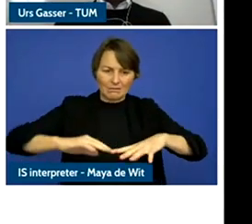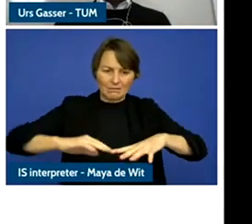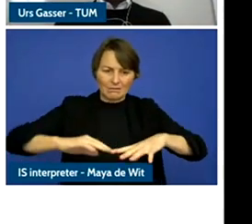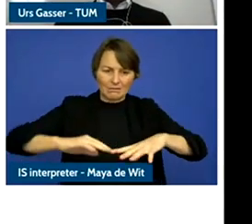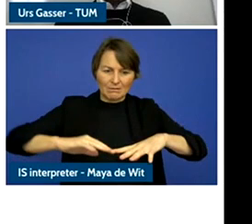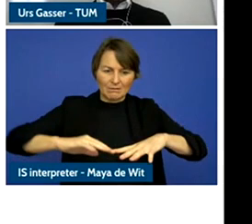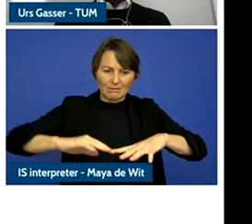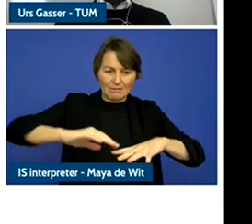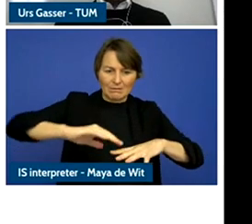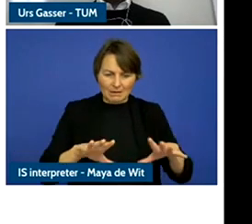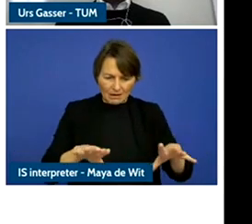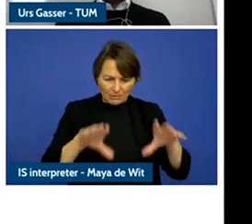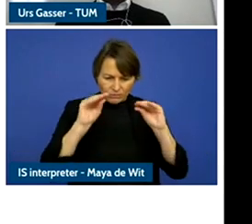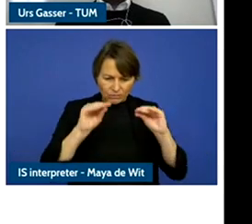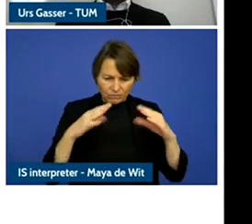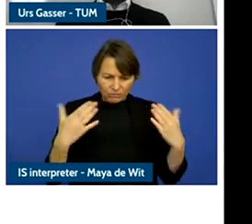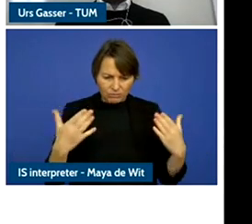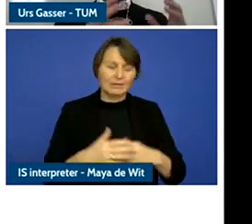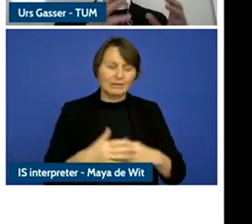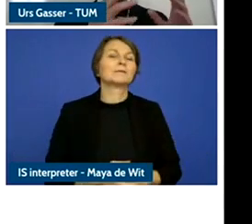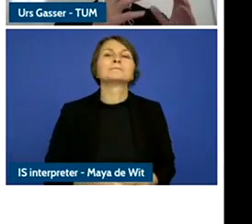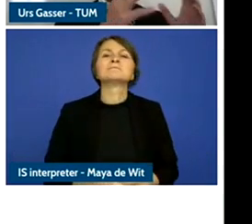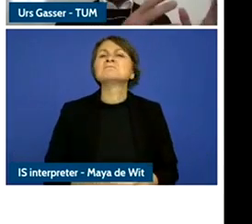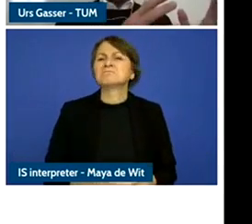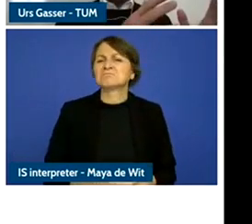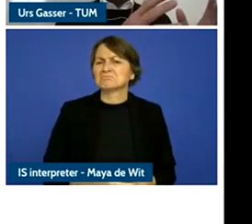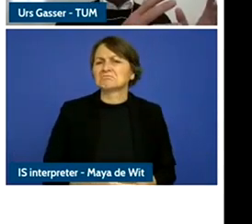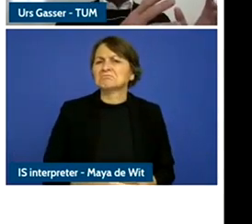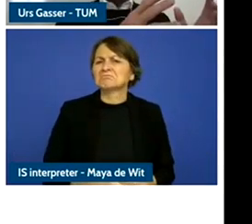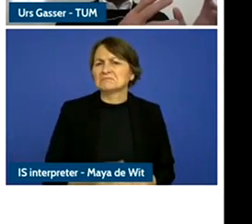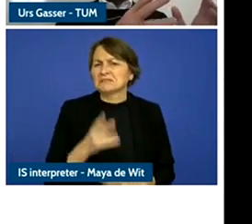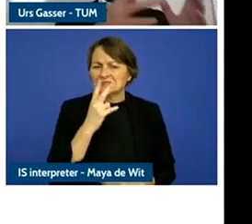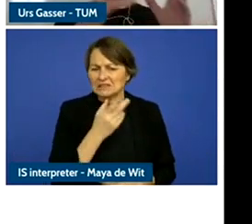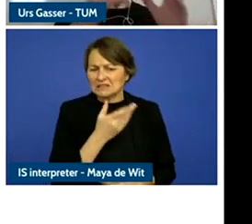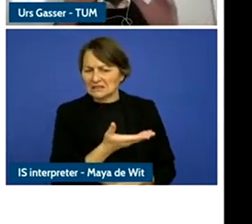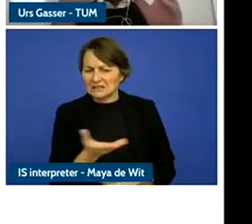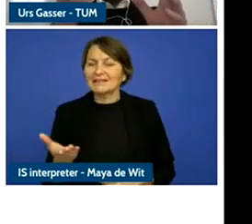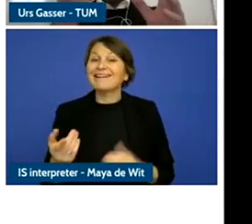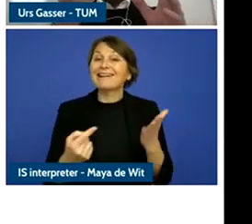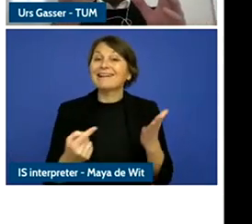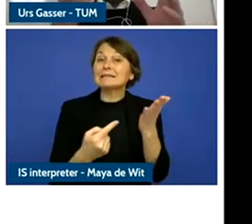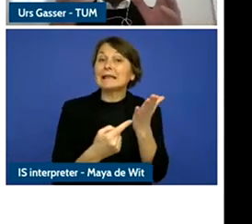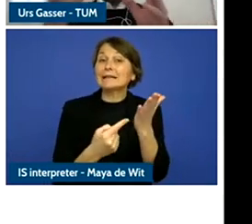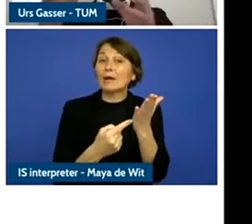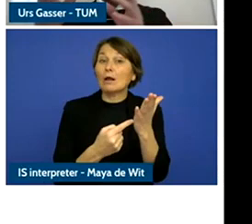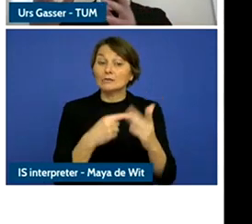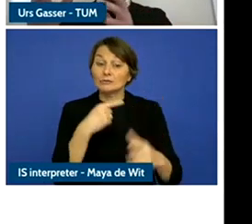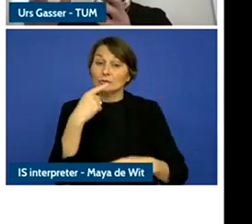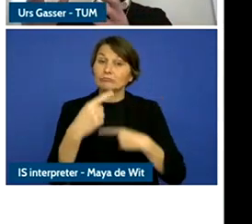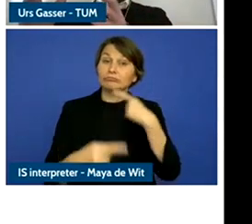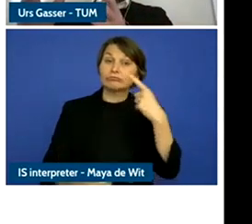we have learned to appreciate the he complexity of technological